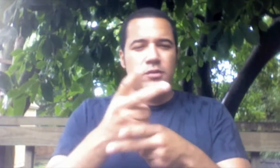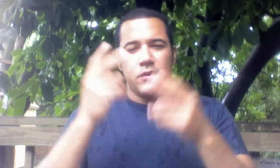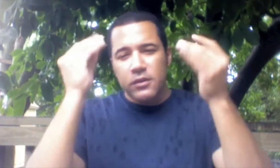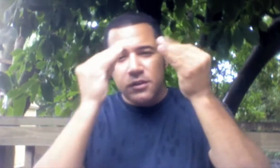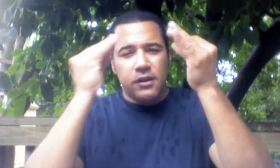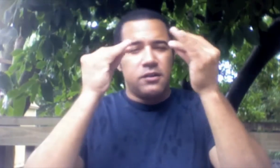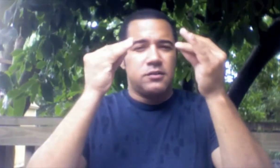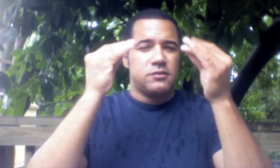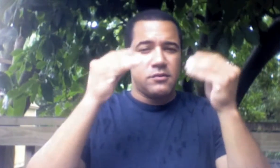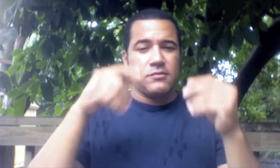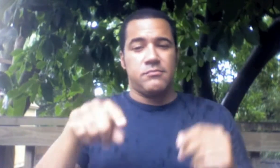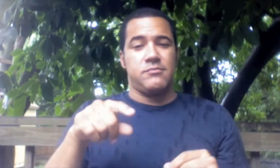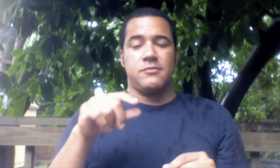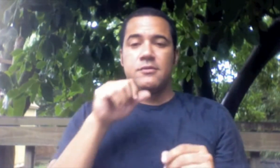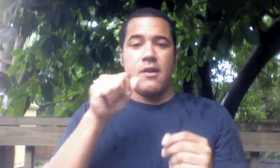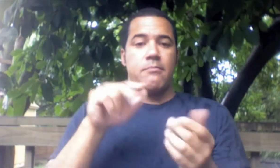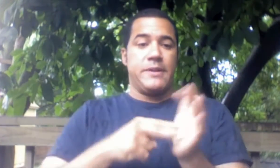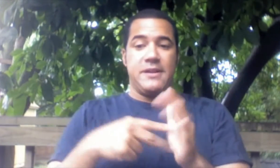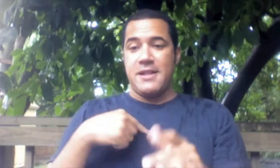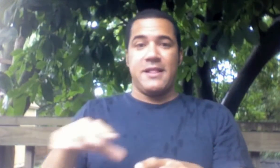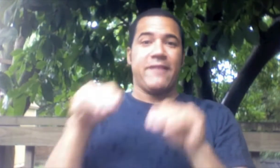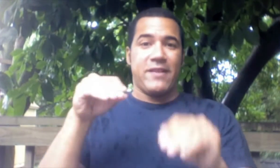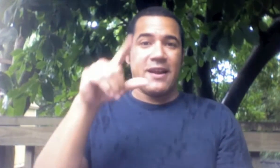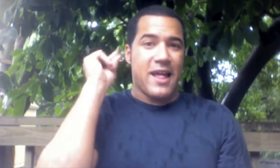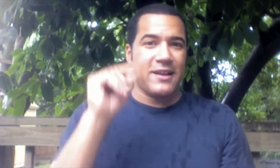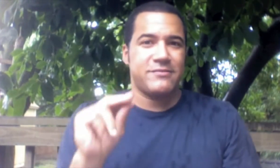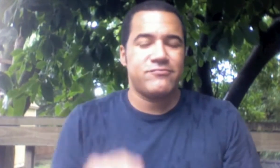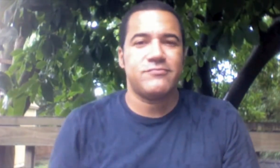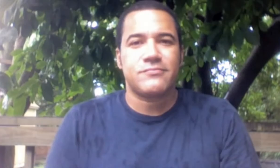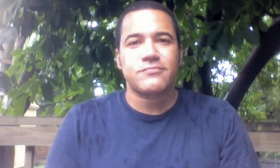after careful consideration. This does not mean I left Gallaudet, no.